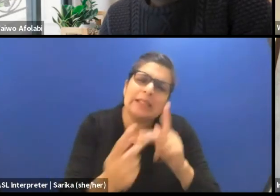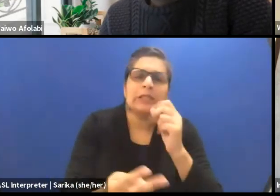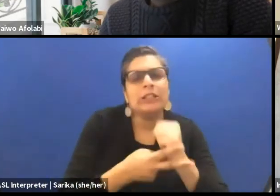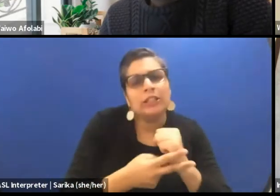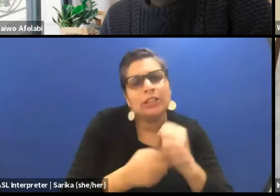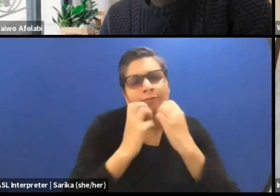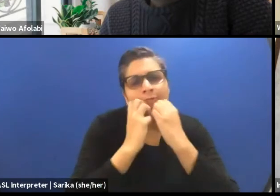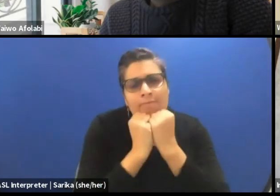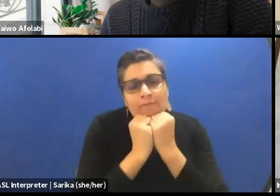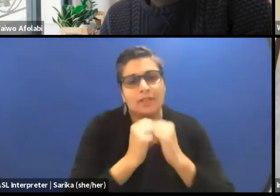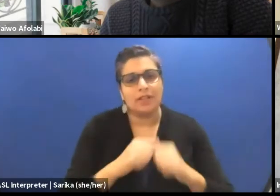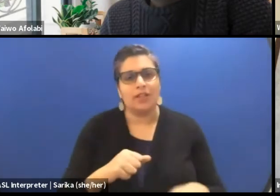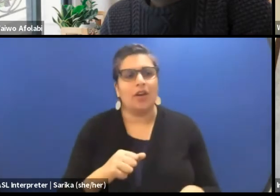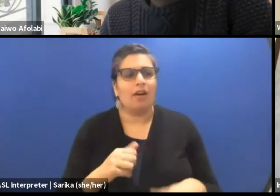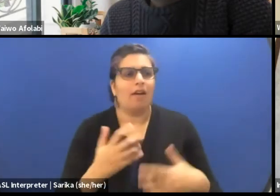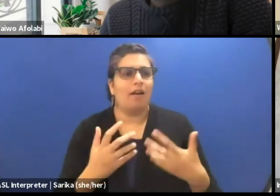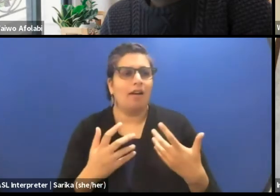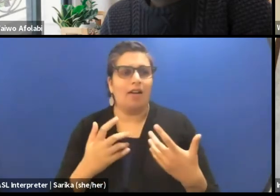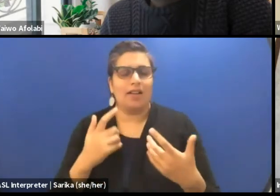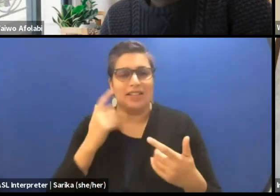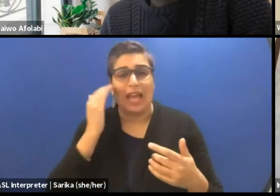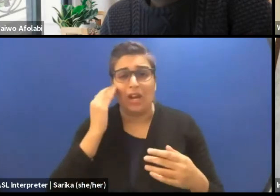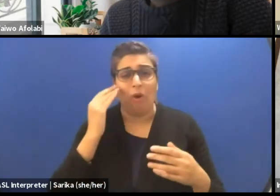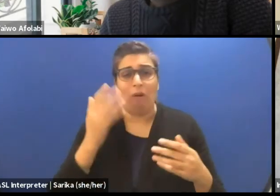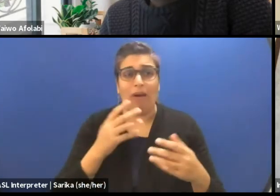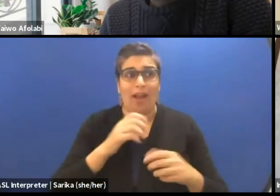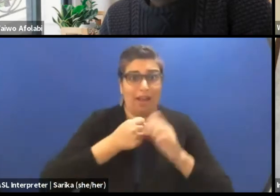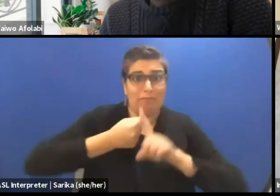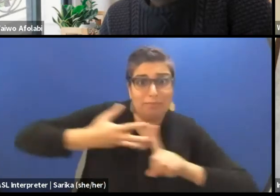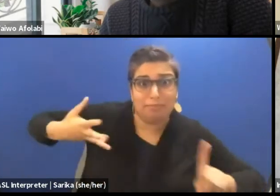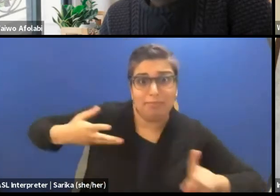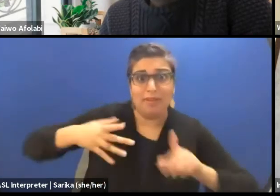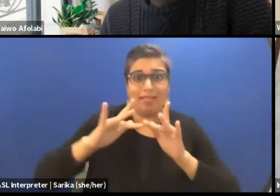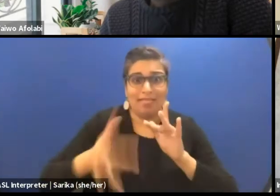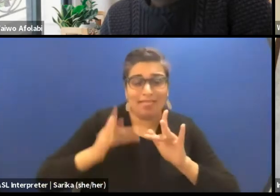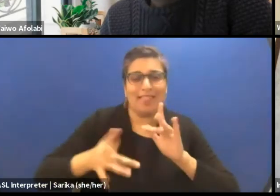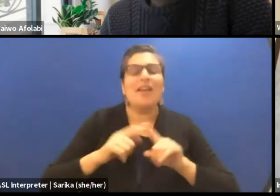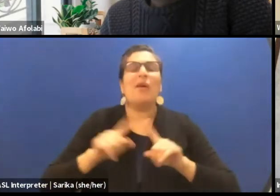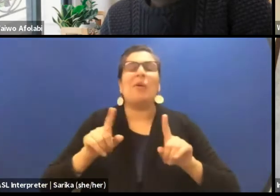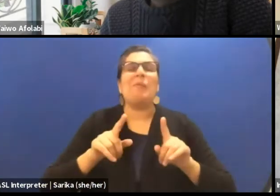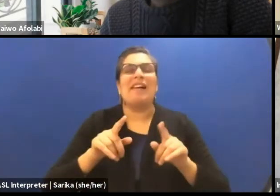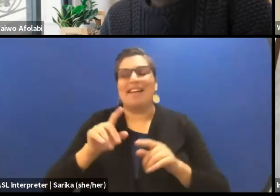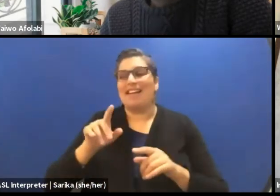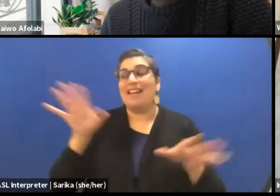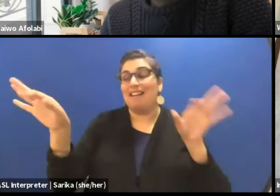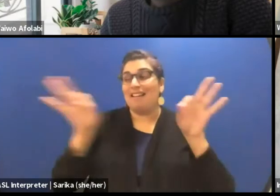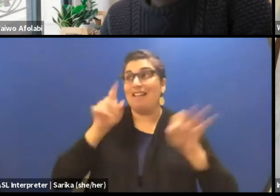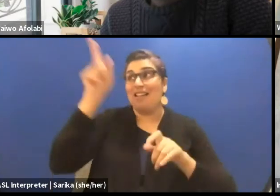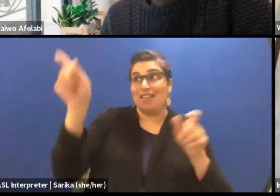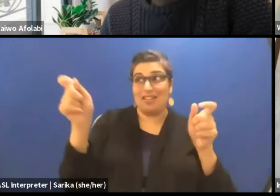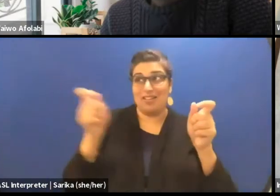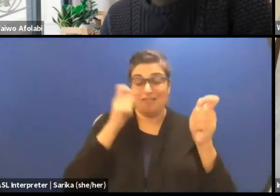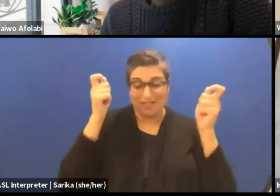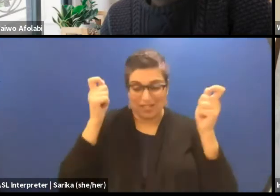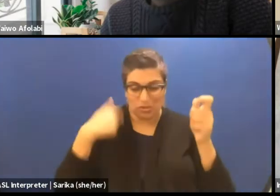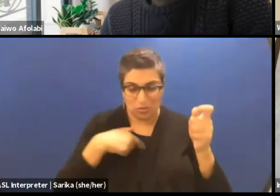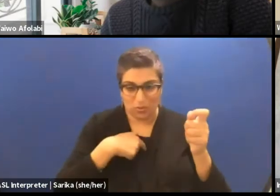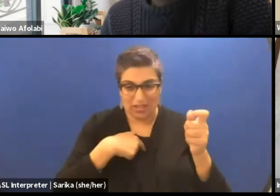So I know I missed a lot of things because I've been breaking in and out, but in terms of curating in the festival, we are curating it so we're in charge,